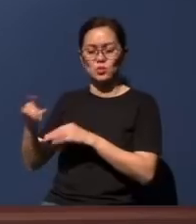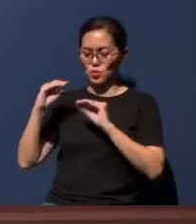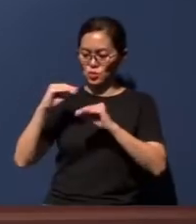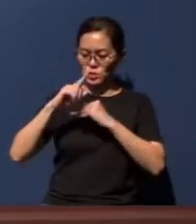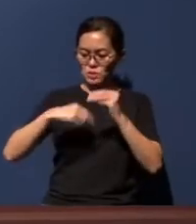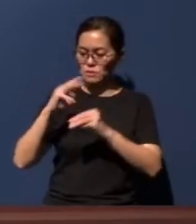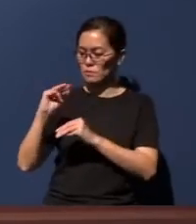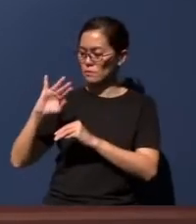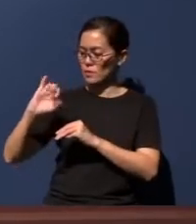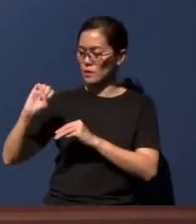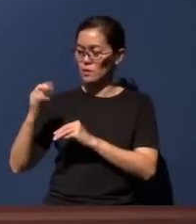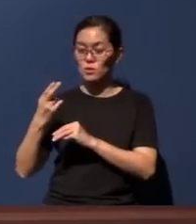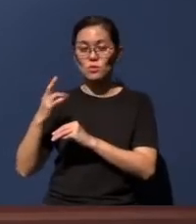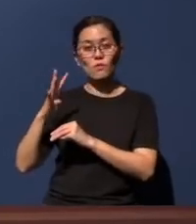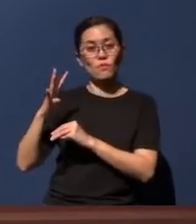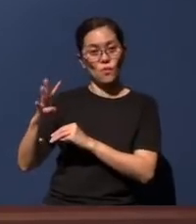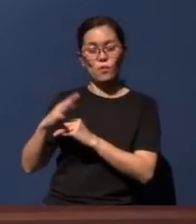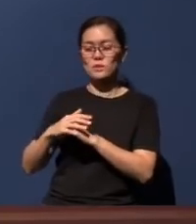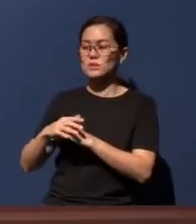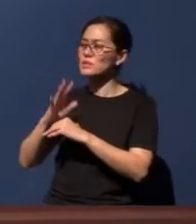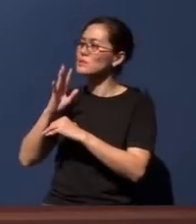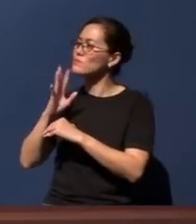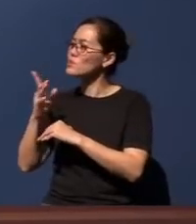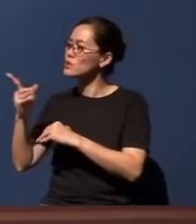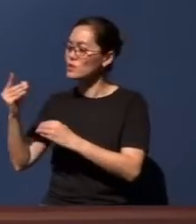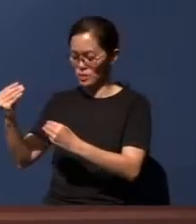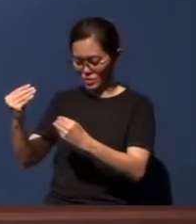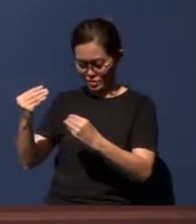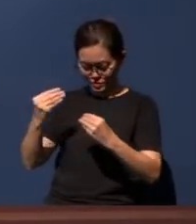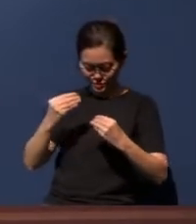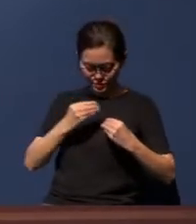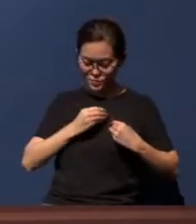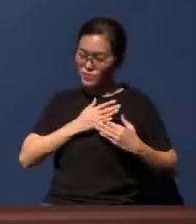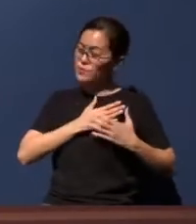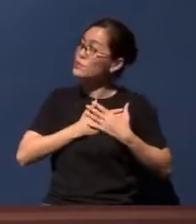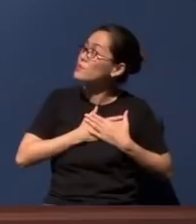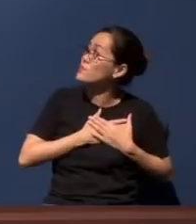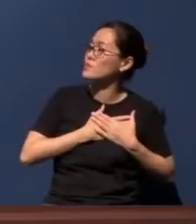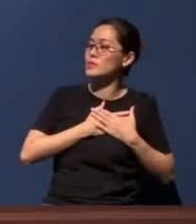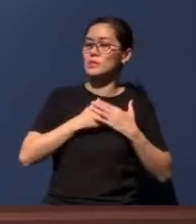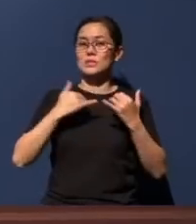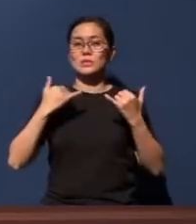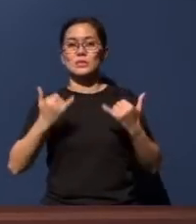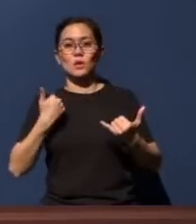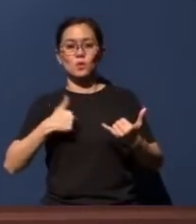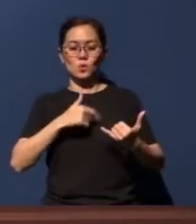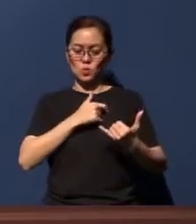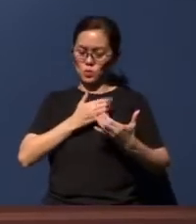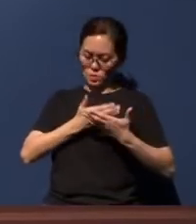speak through him into our hearts. Right now Lord, we lay ourselves open before You.